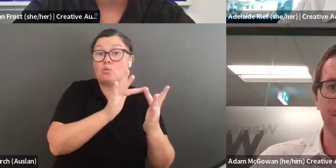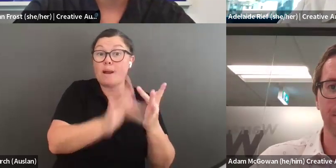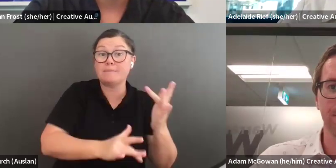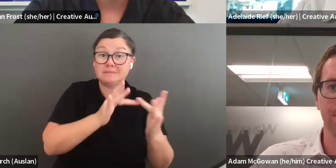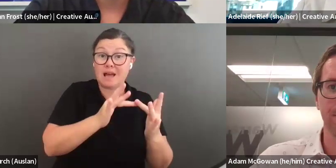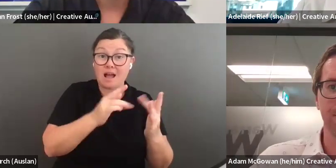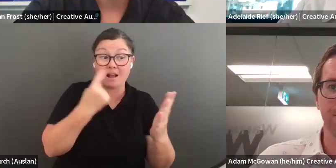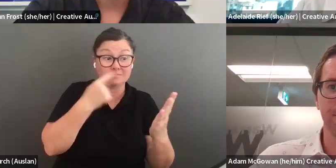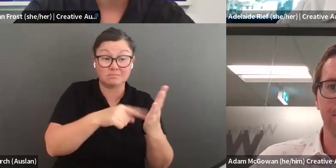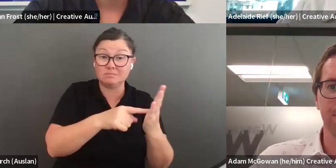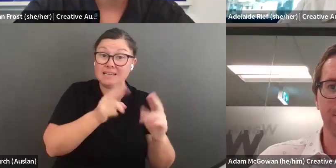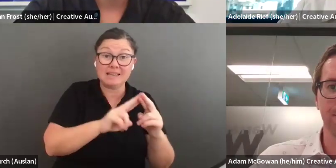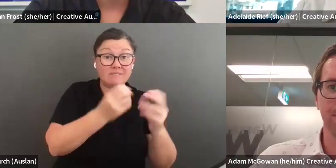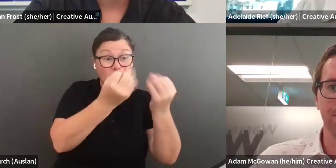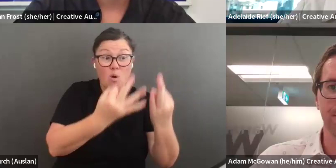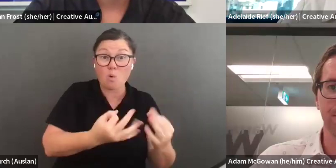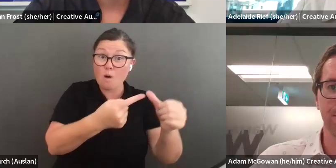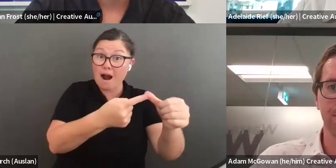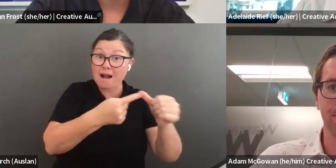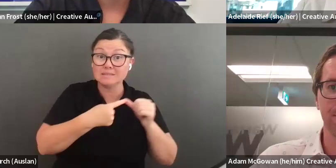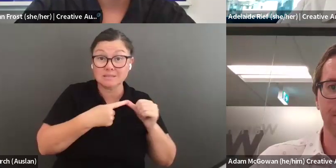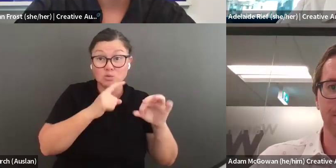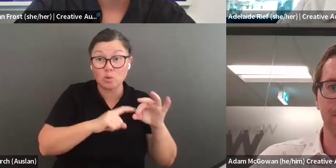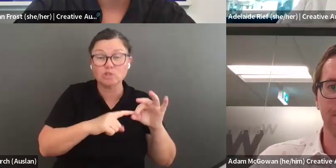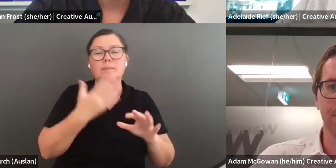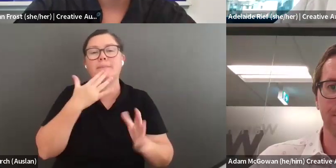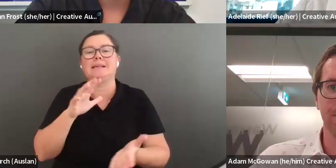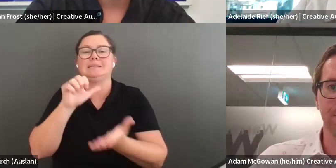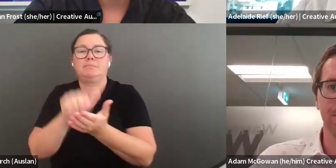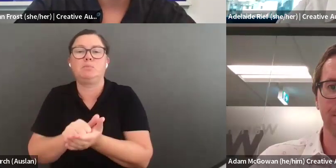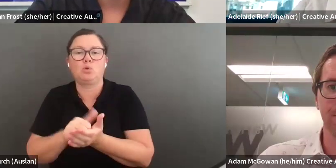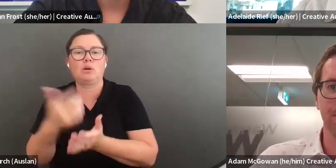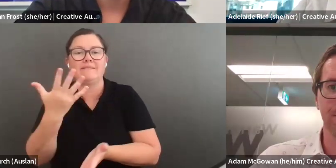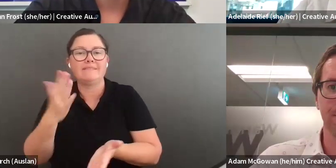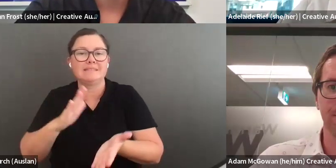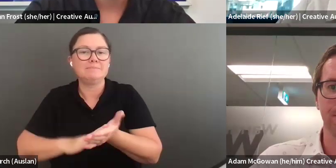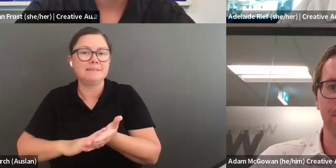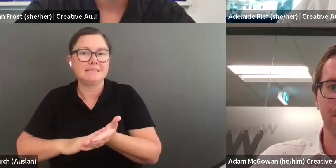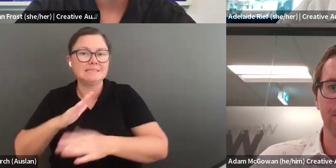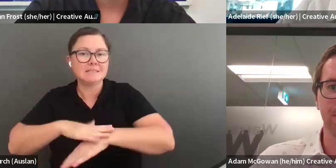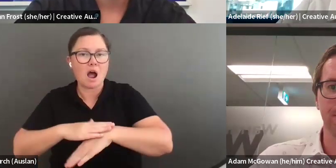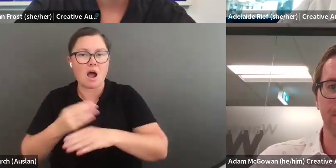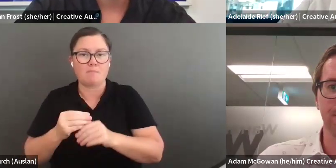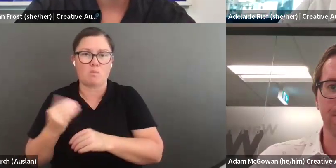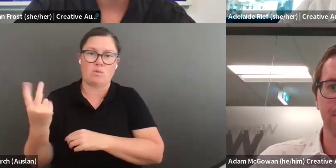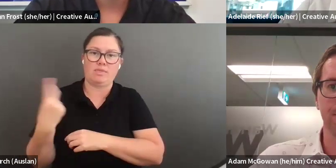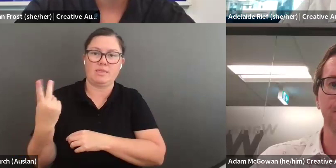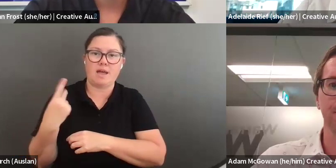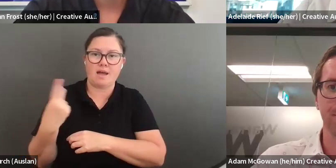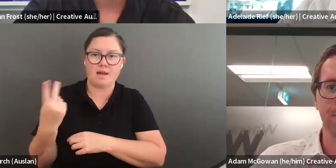that is also available on the website, please try to book in for a session